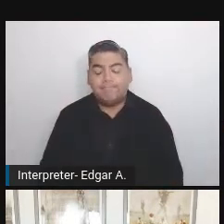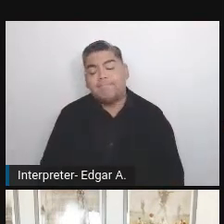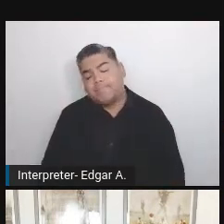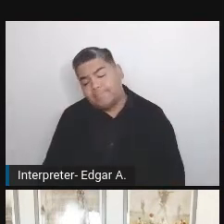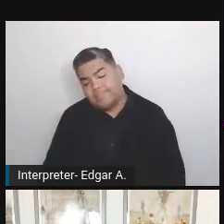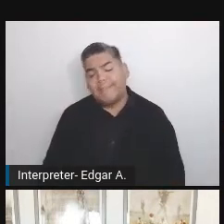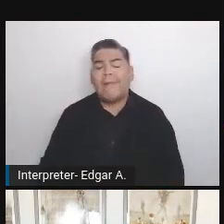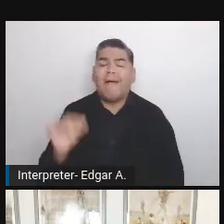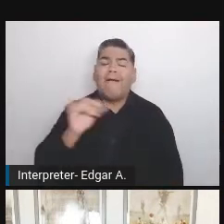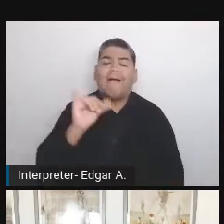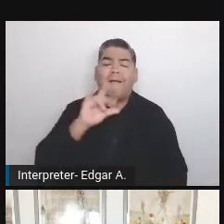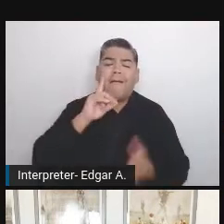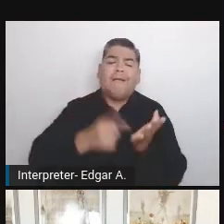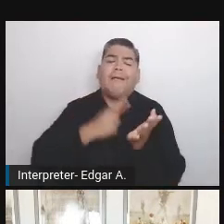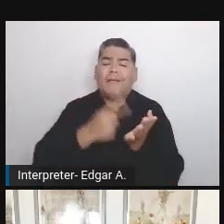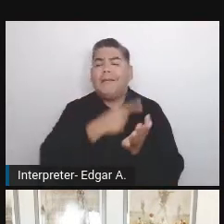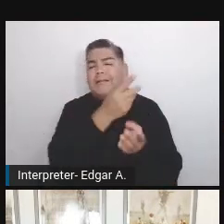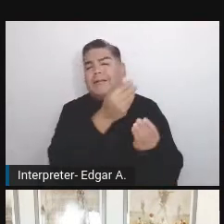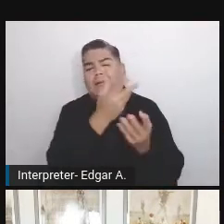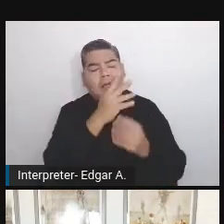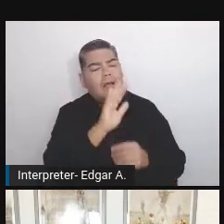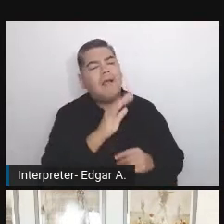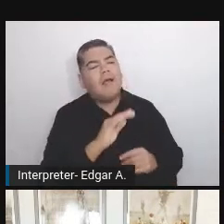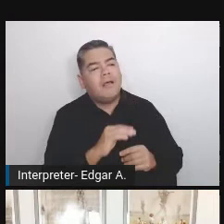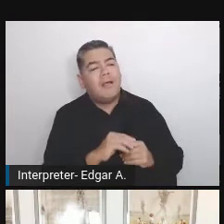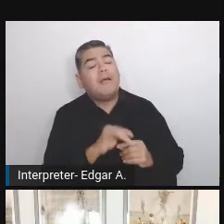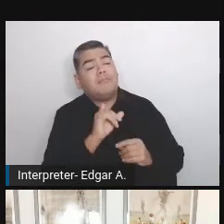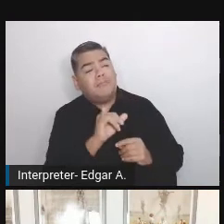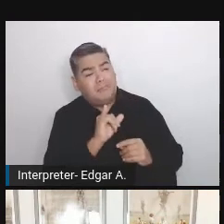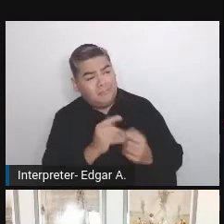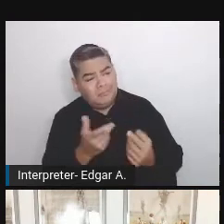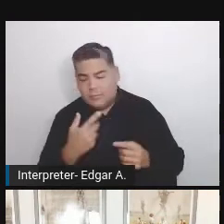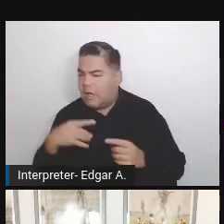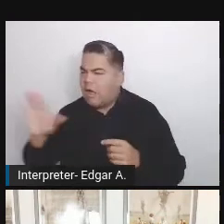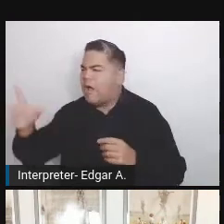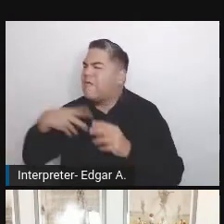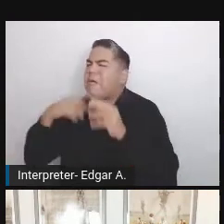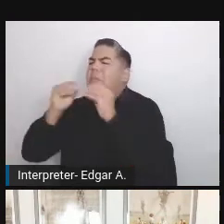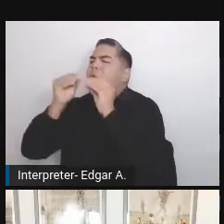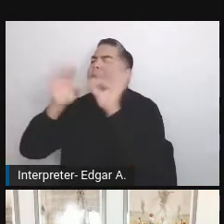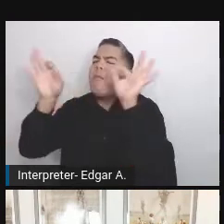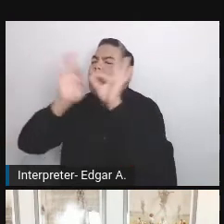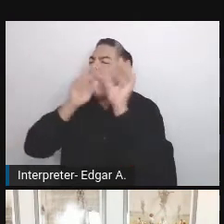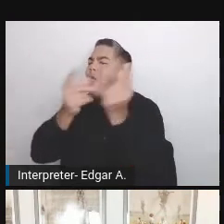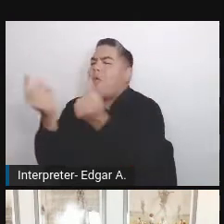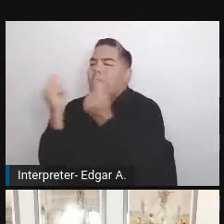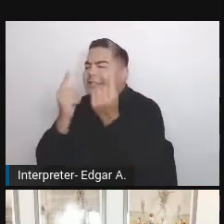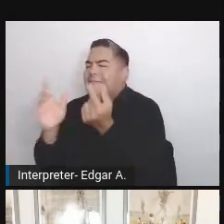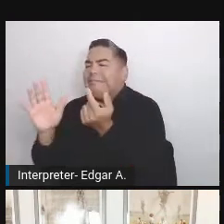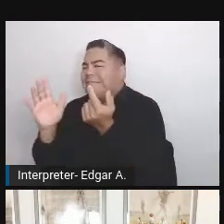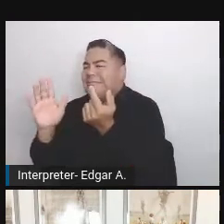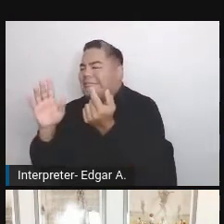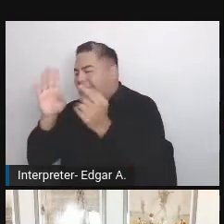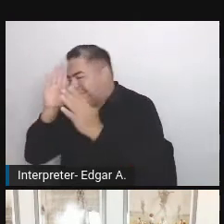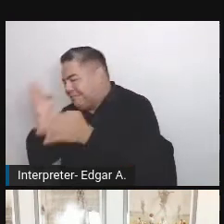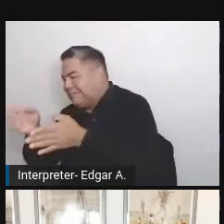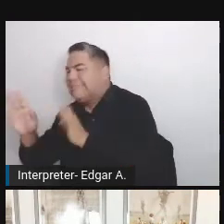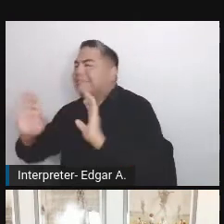I'm very happy that at least I see that in Poland there is this change that every public site has